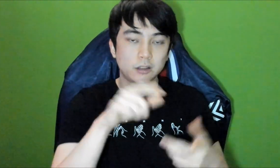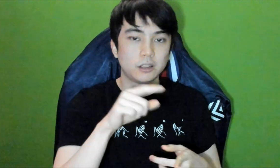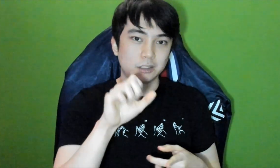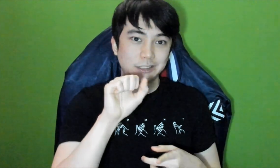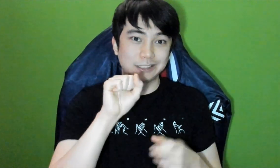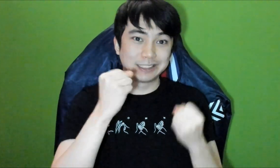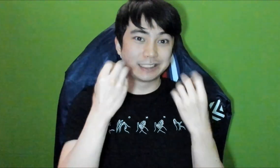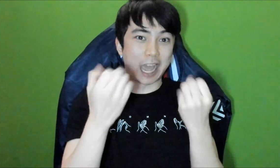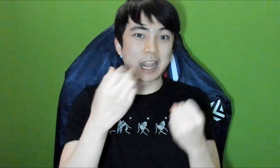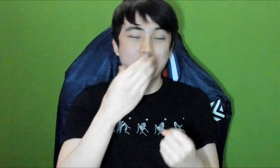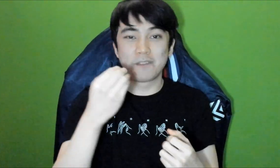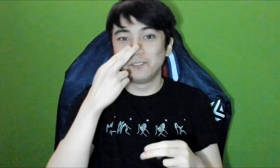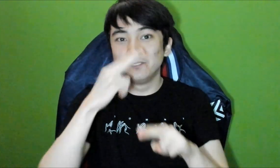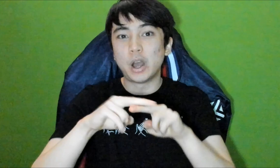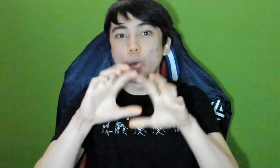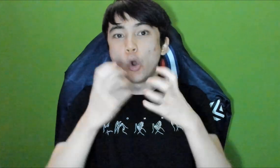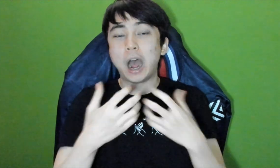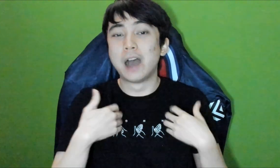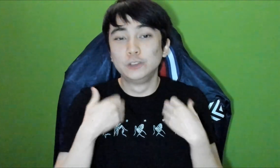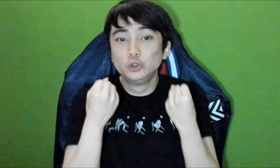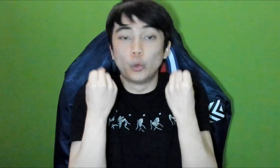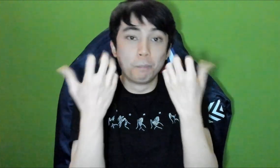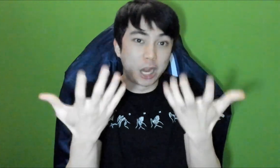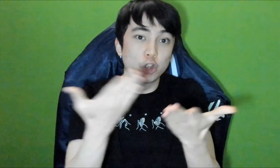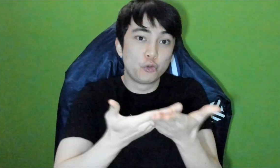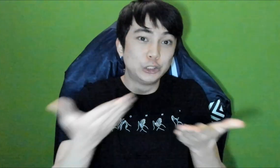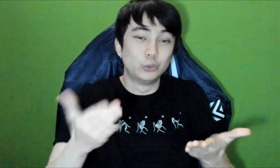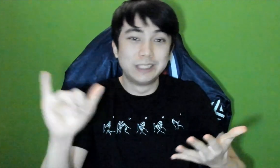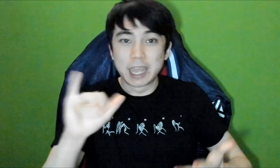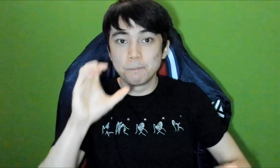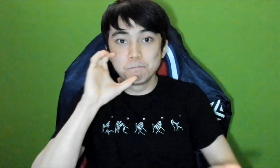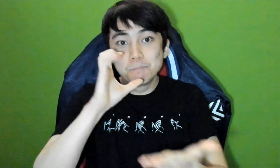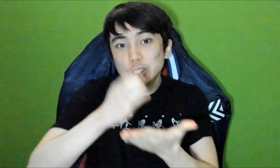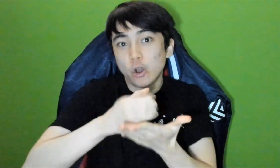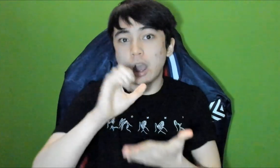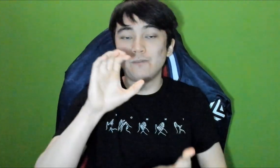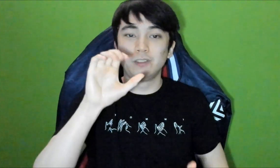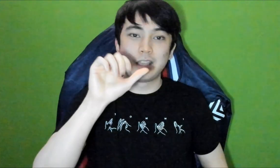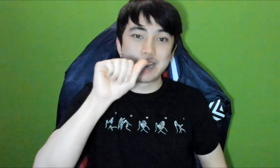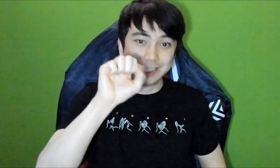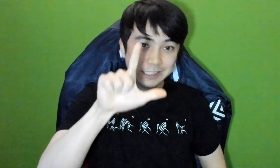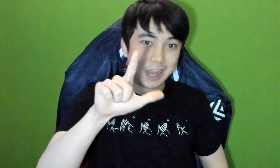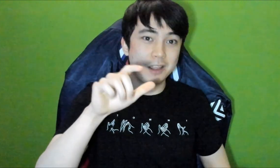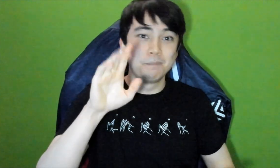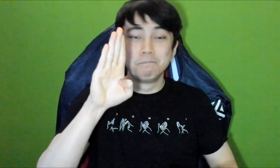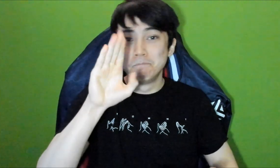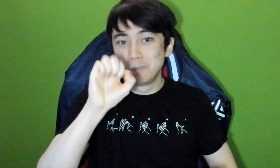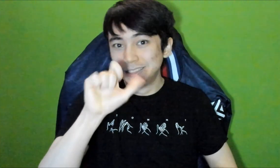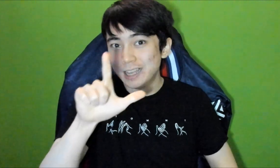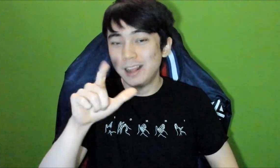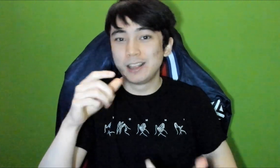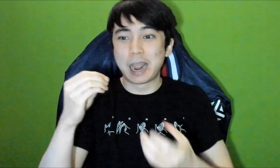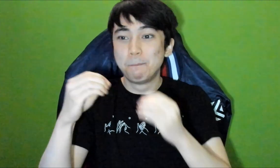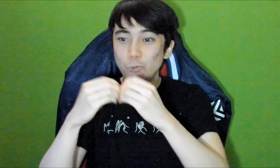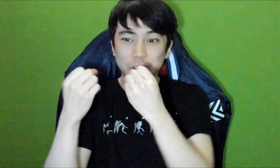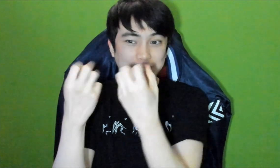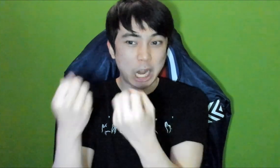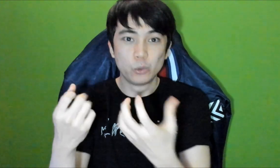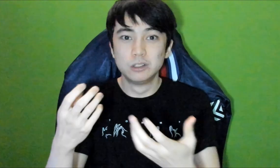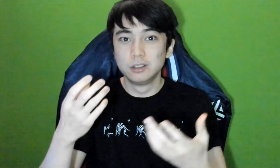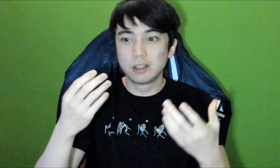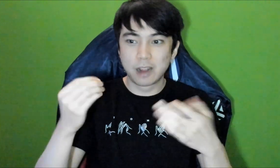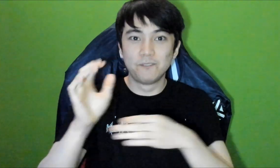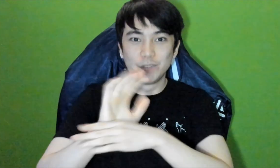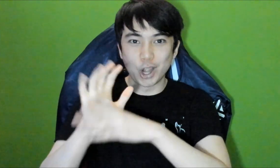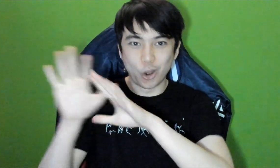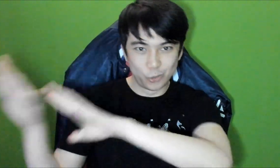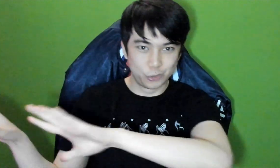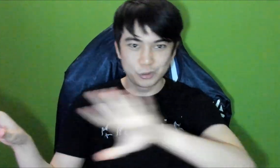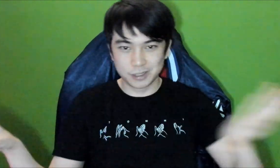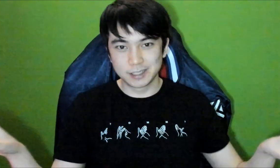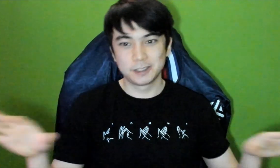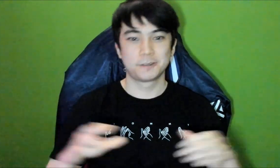The Sign & Fun World has so many resources like the pictures of ASL, BSL, and more. Also, the videos